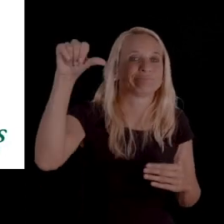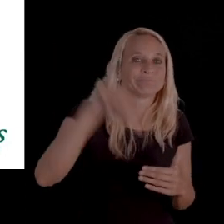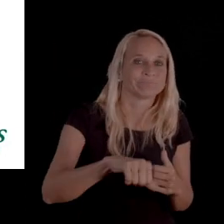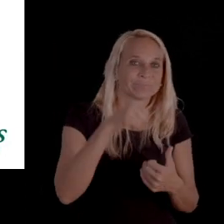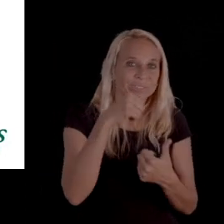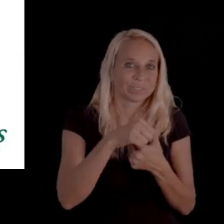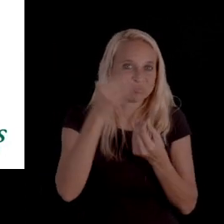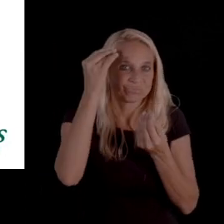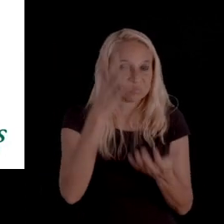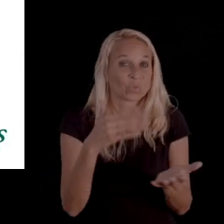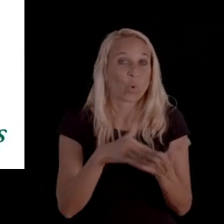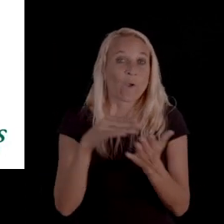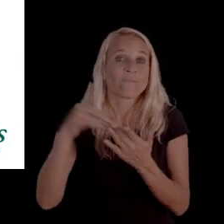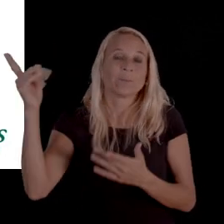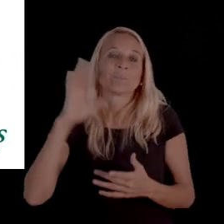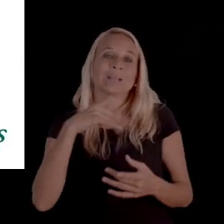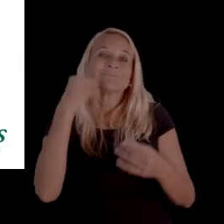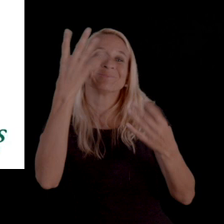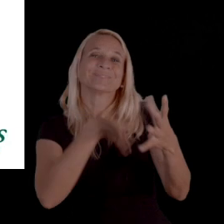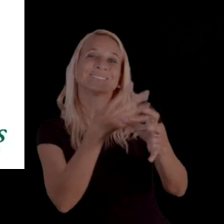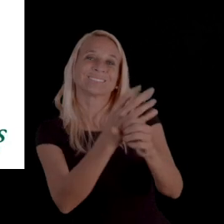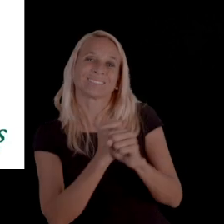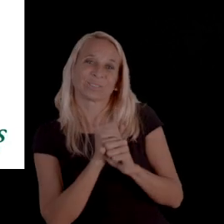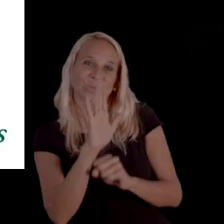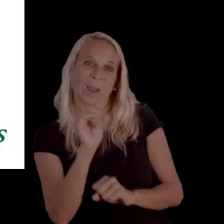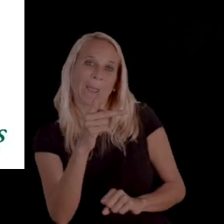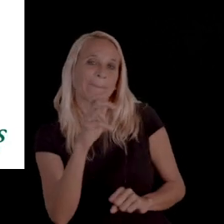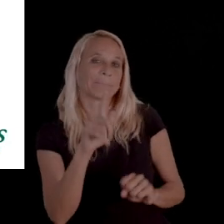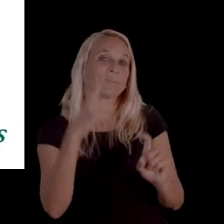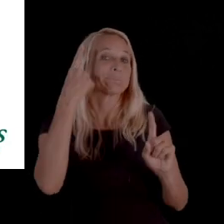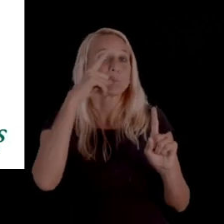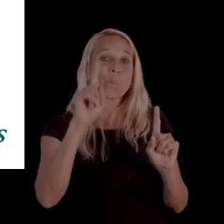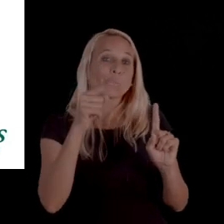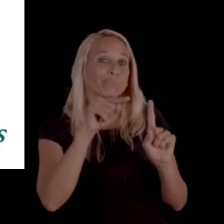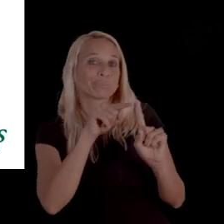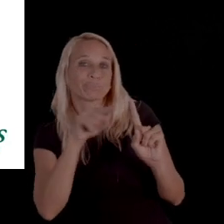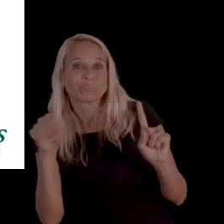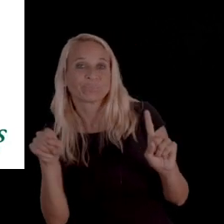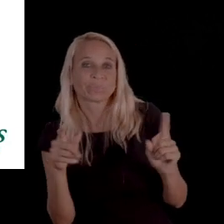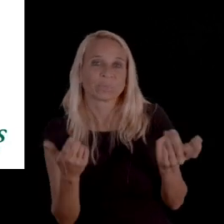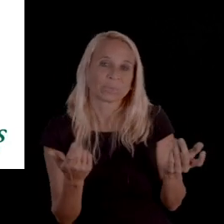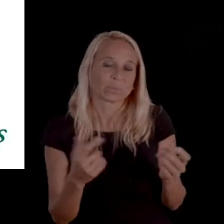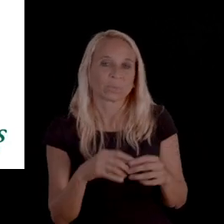So, oftentimes they'll say, "We received your appeal of," and they'll name the service that you're appealing,